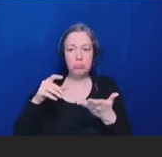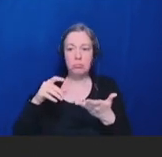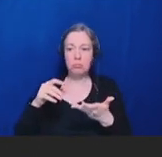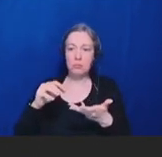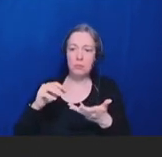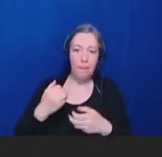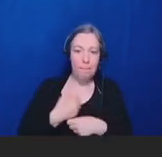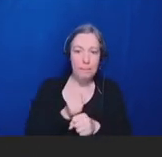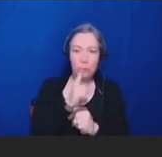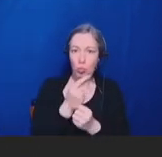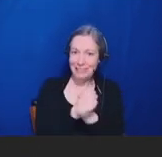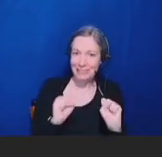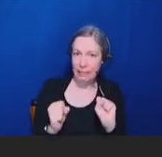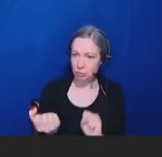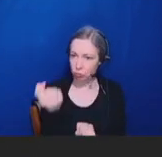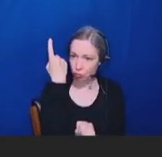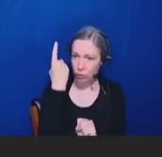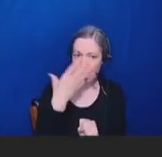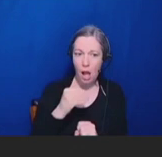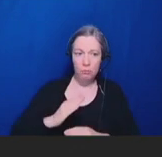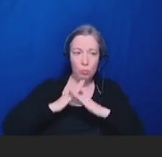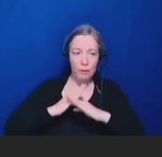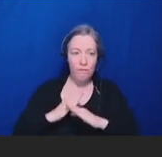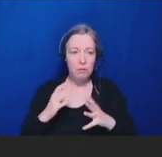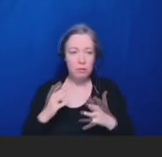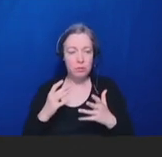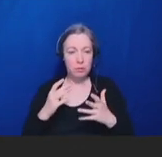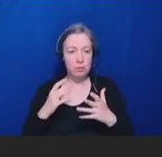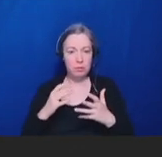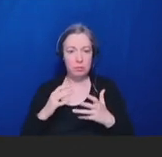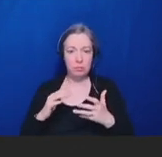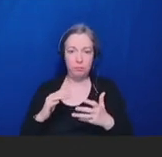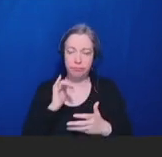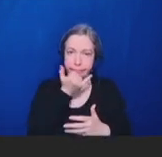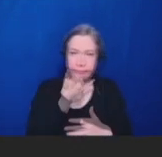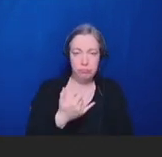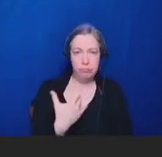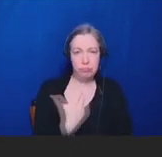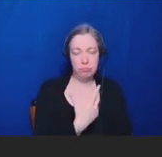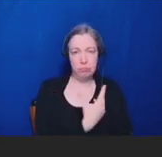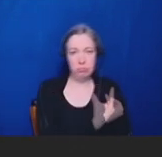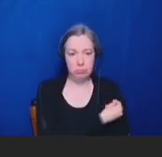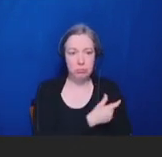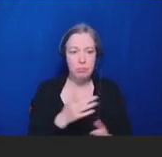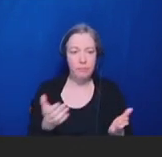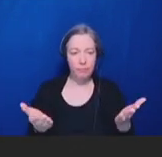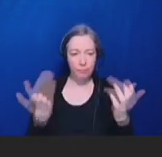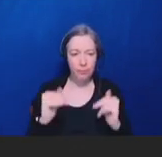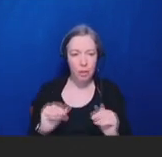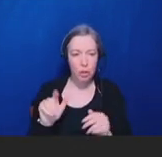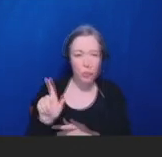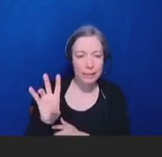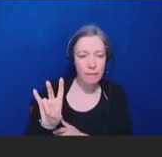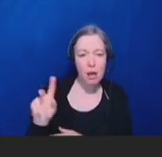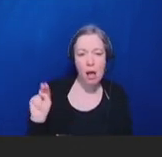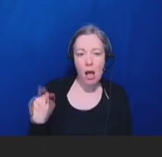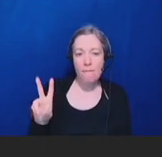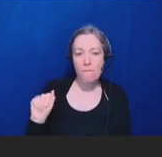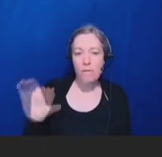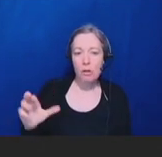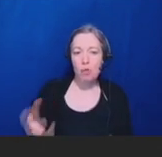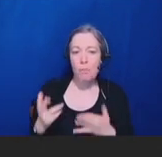Twenty-seven, NVAC recommends all people who give vaccines take the CDC online training